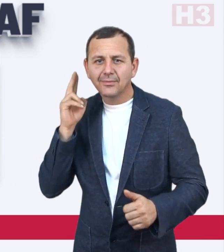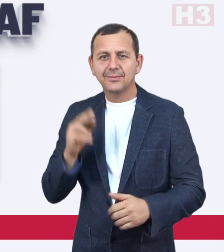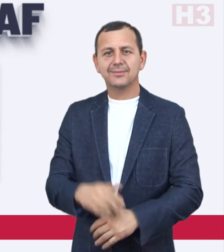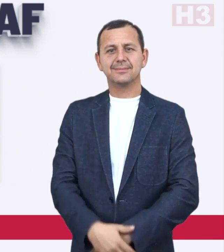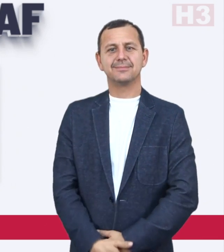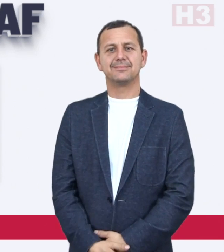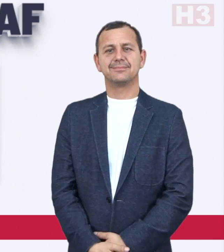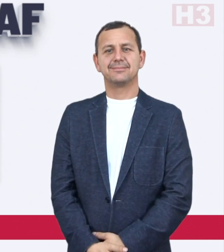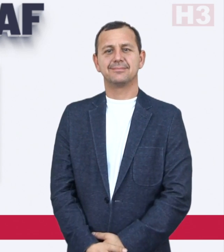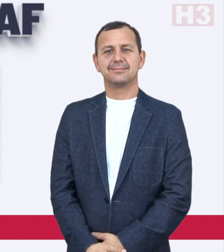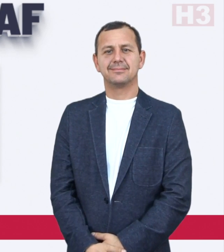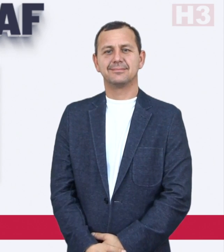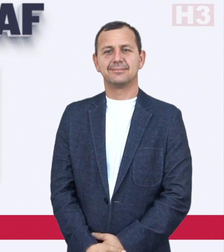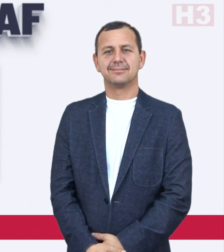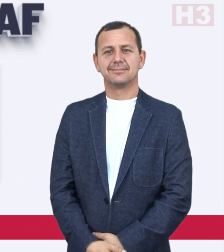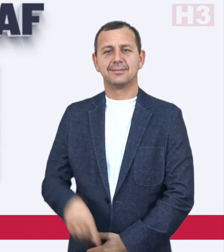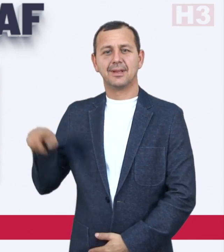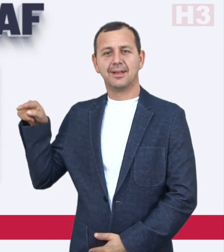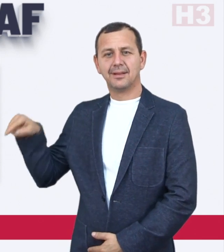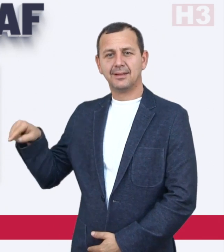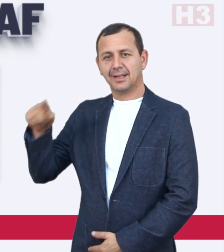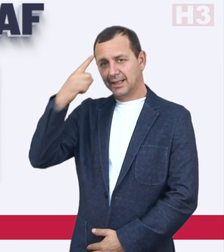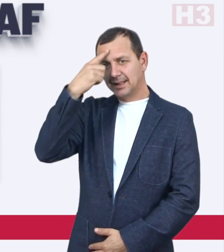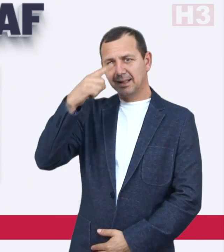In India, Virender Singh is well known in